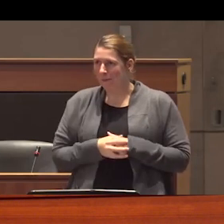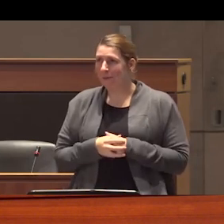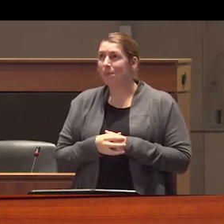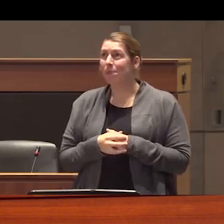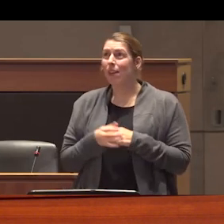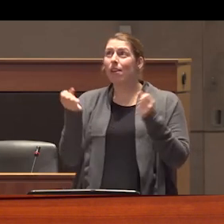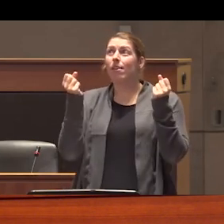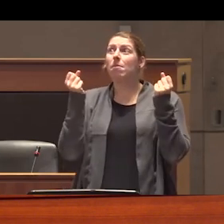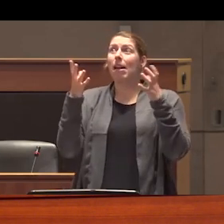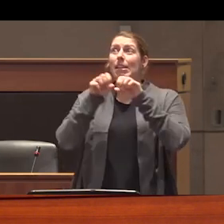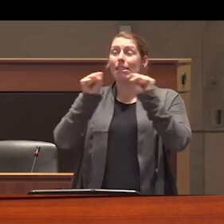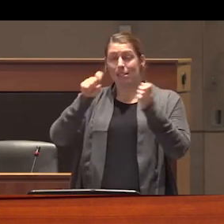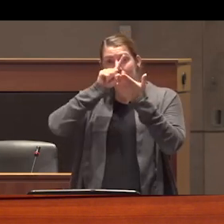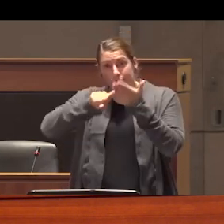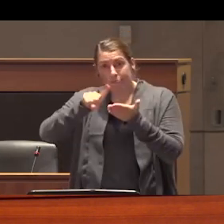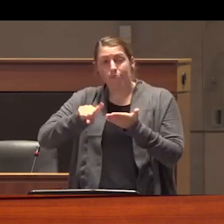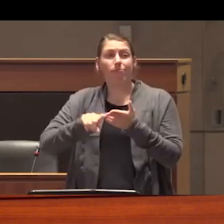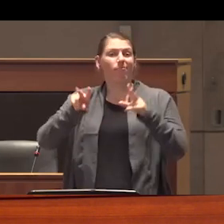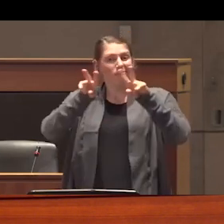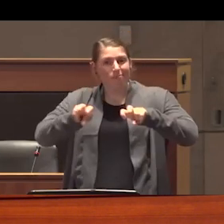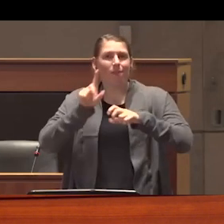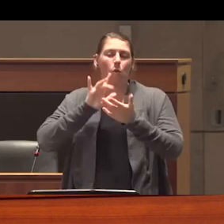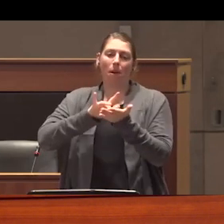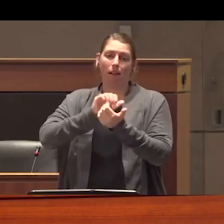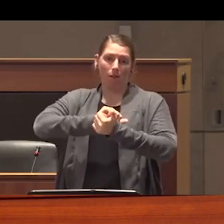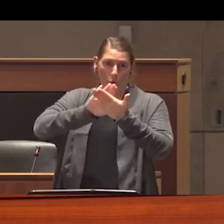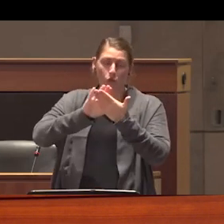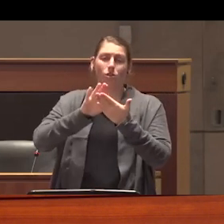systematic reviews and metaanalyses of medical approaches to drug use demonstrate that they are